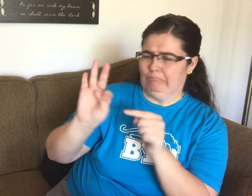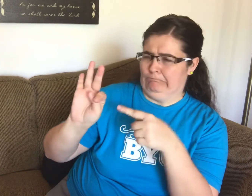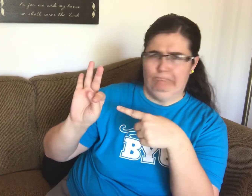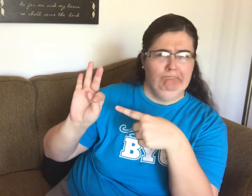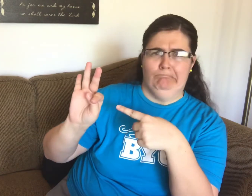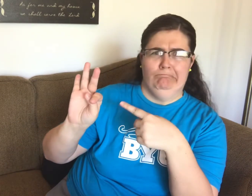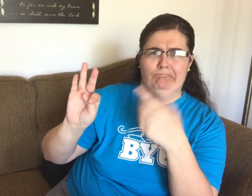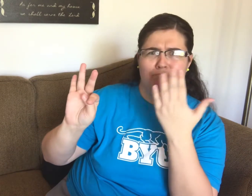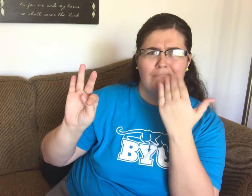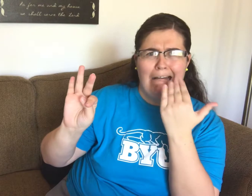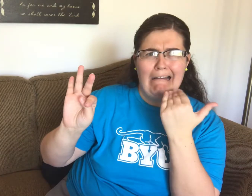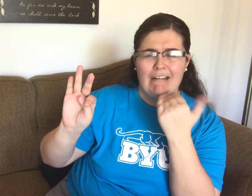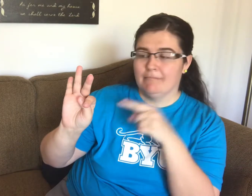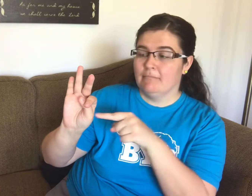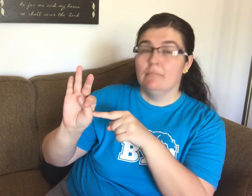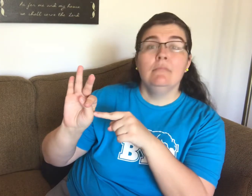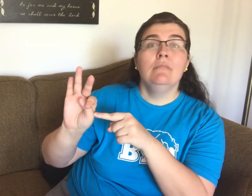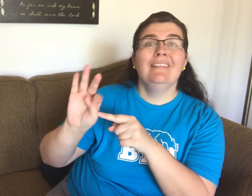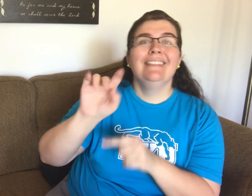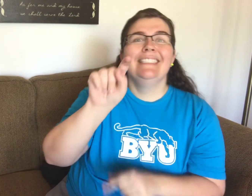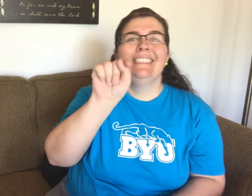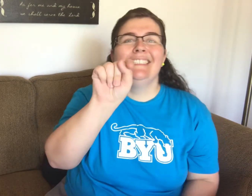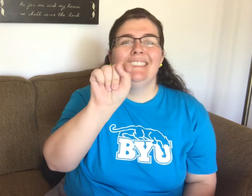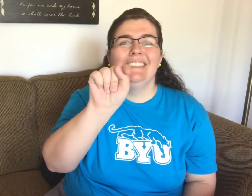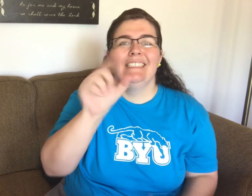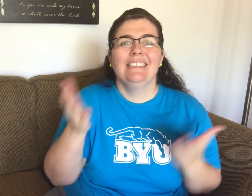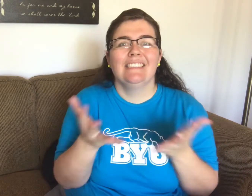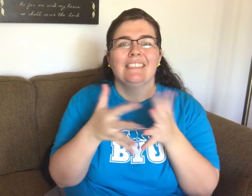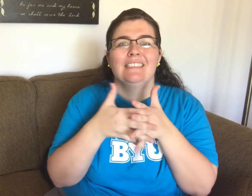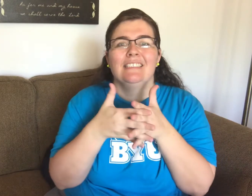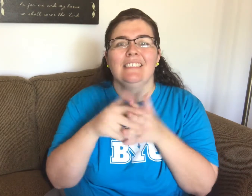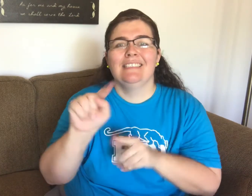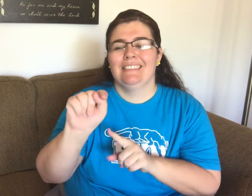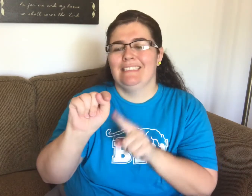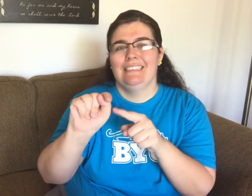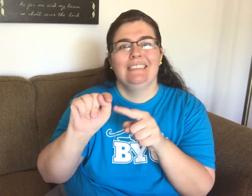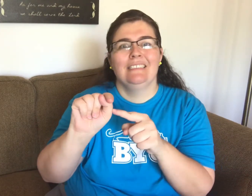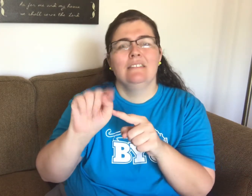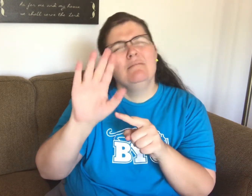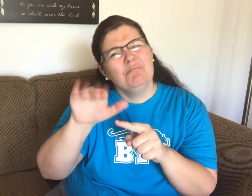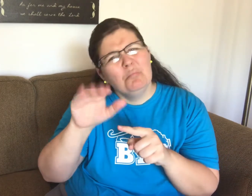Why this hand shape? Here in the states the letter is T